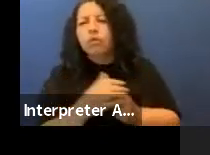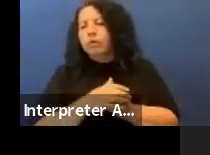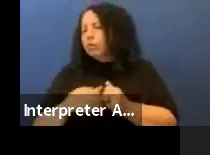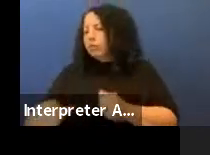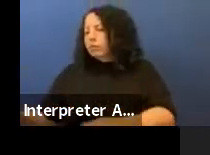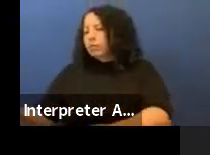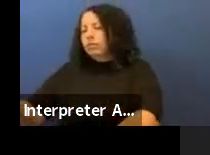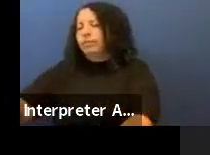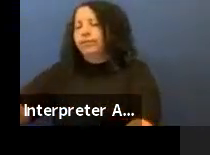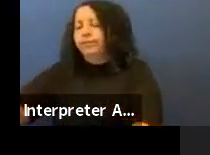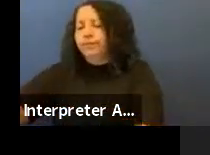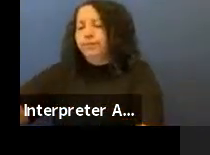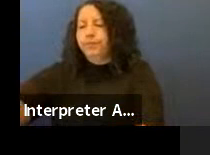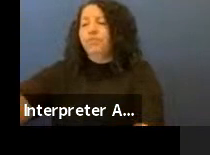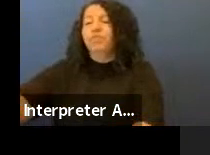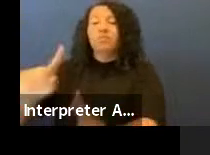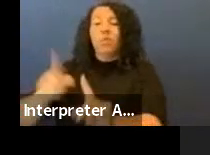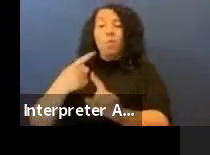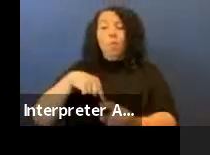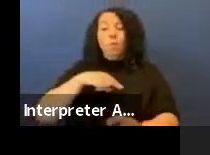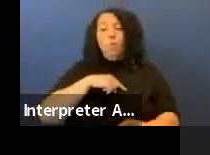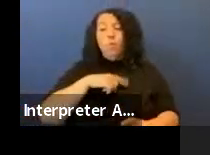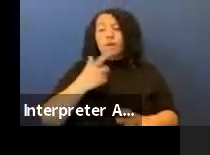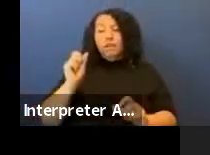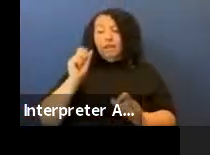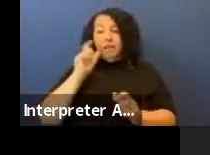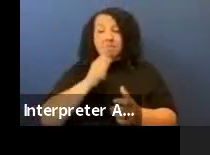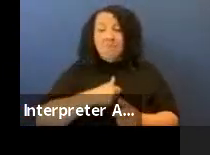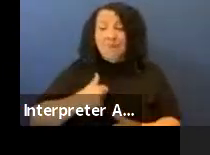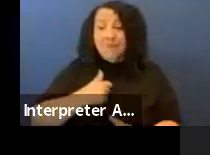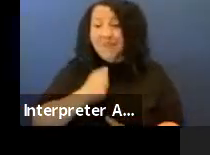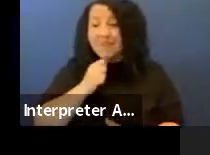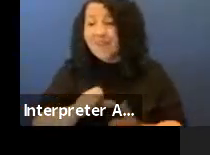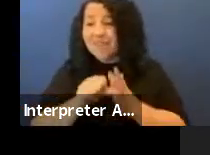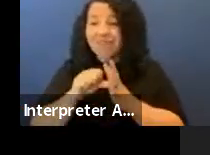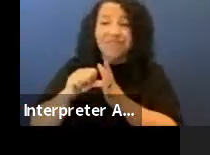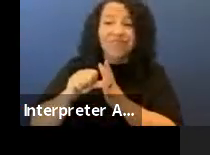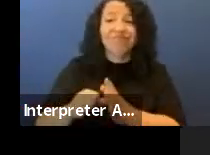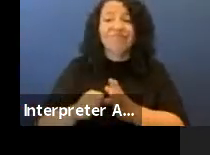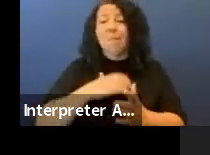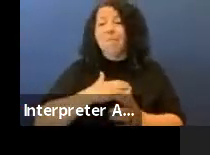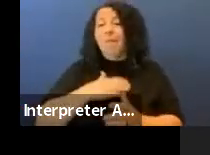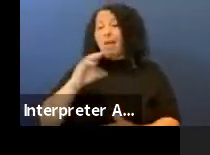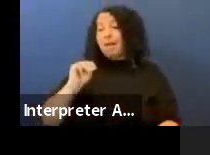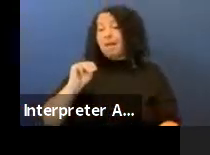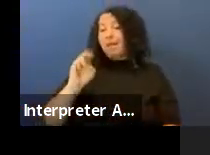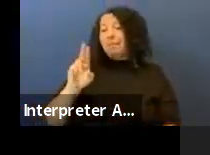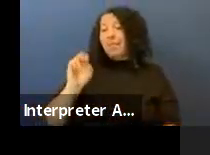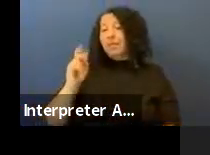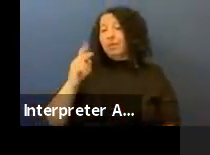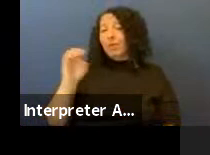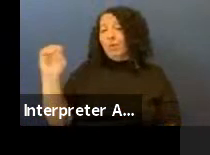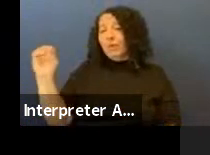apologize for not stressing my Muscogee relatives in this particular